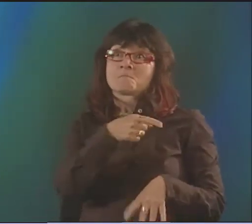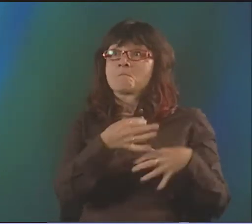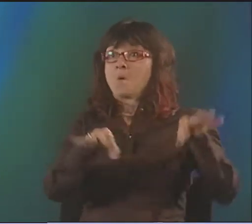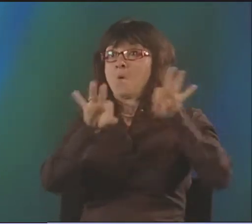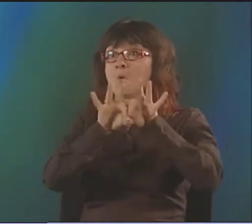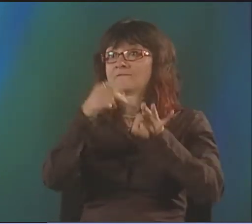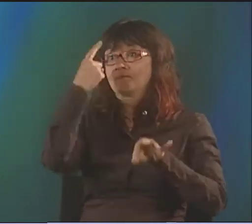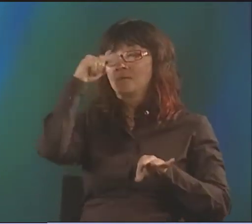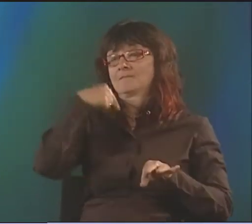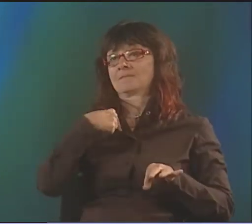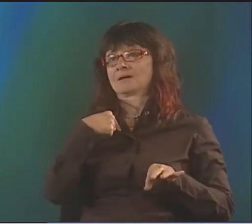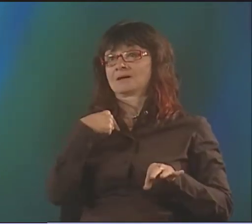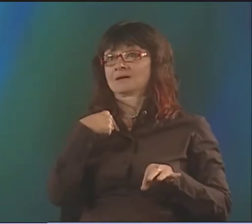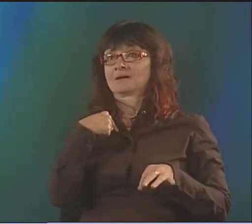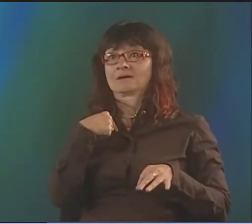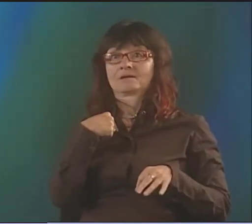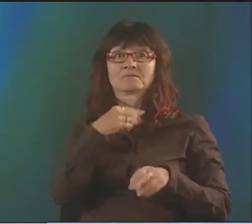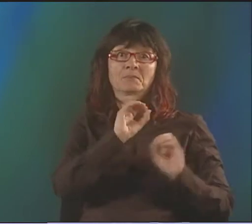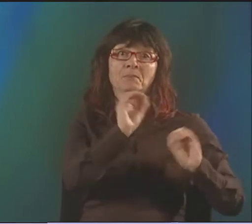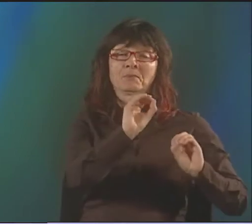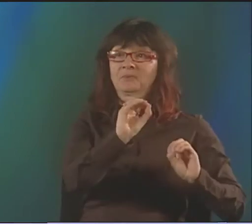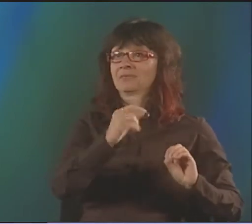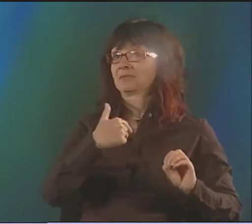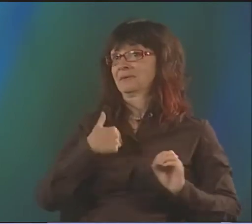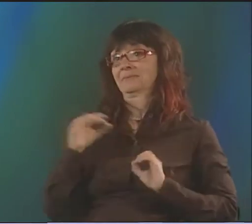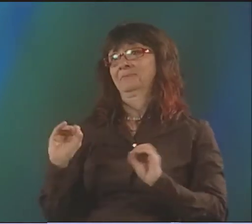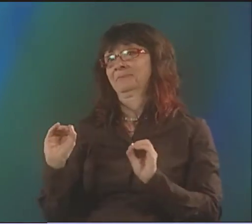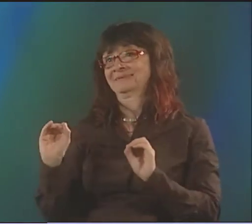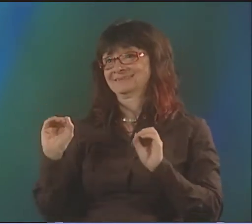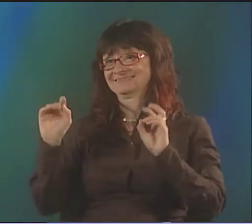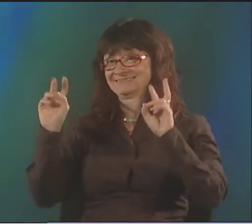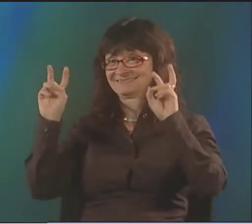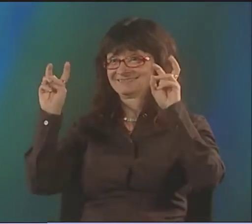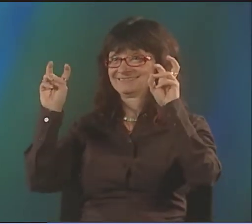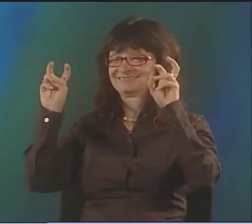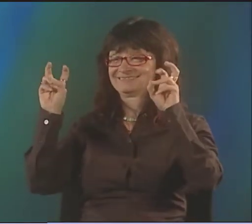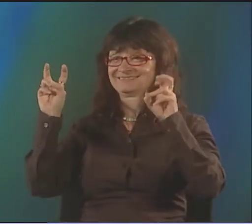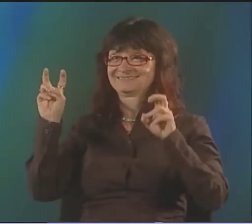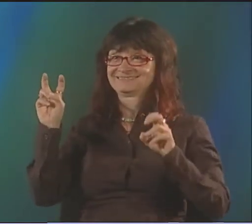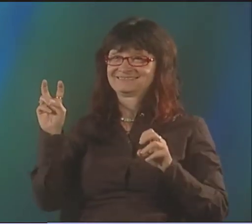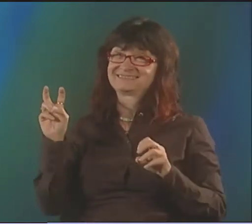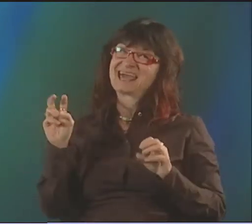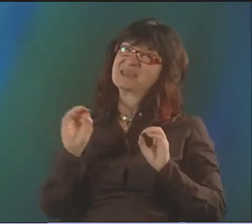BUT I YANKED OUT SOME OF THOSE PLANTS, AND I TOOK THOSE SEEDS OF POETRY TO SWEDEN.